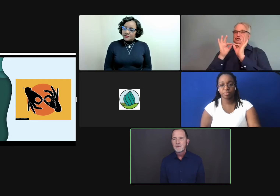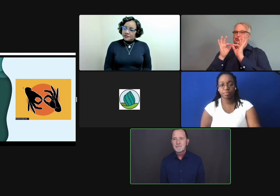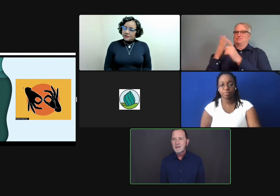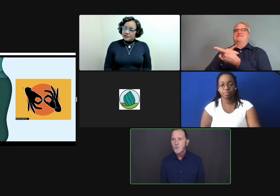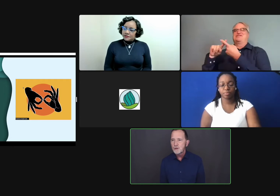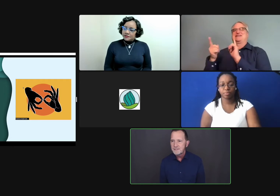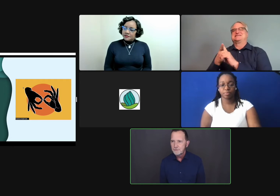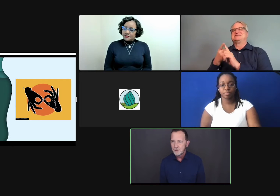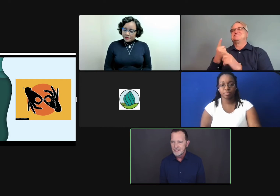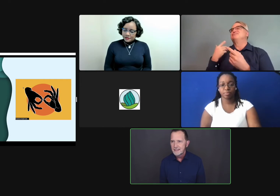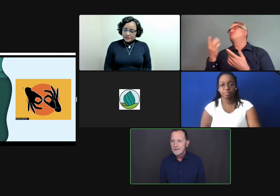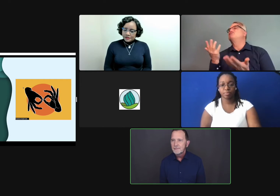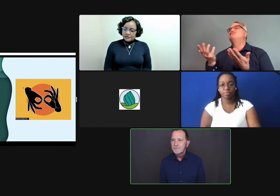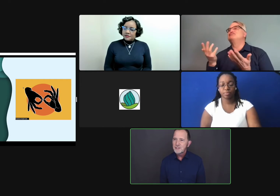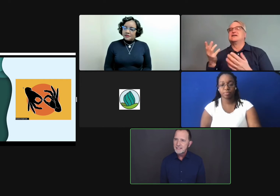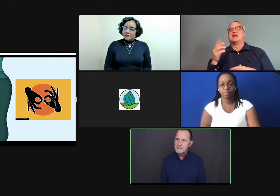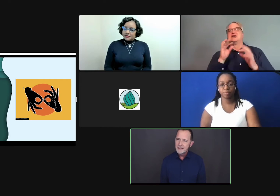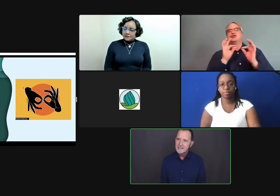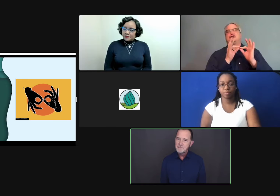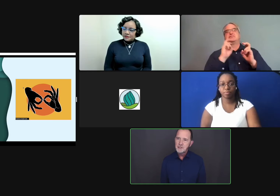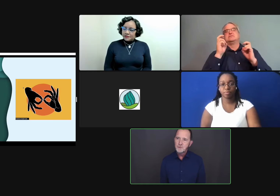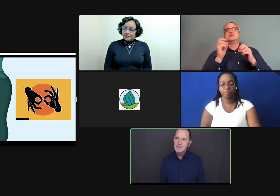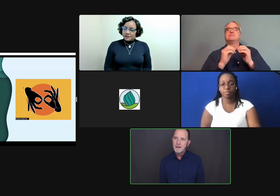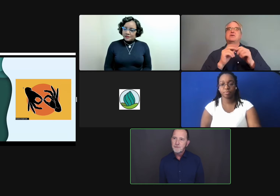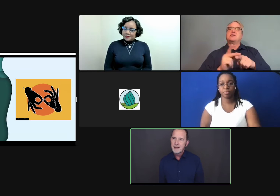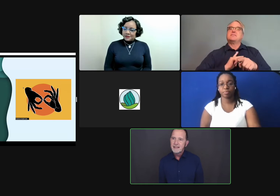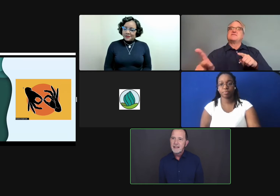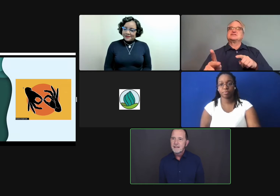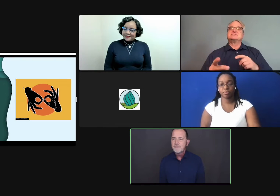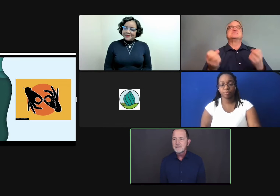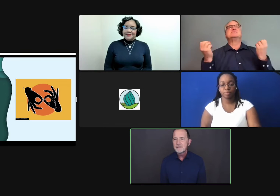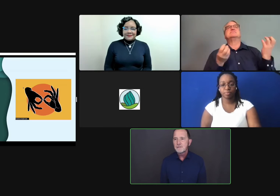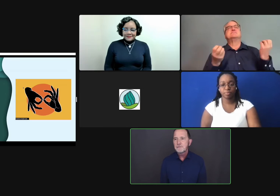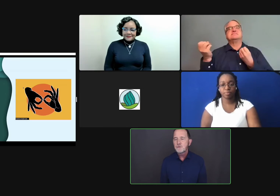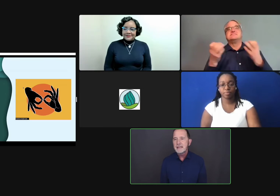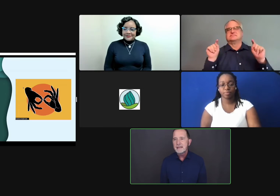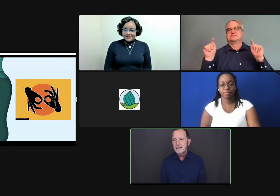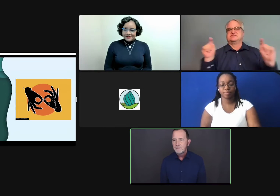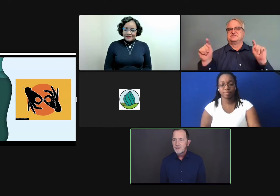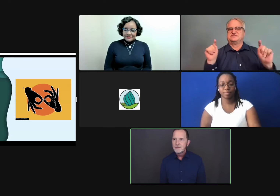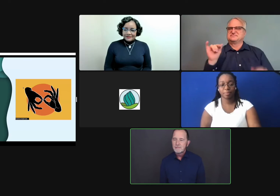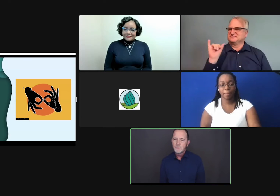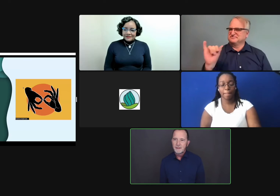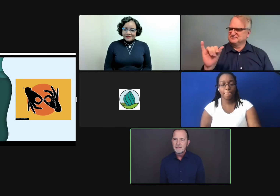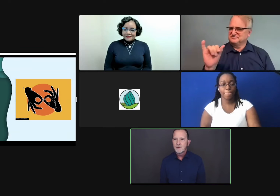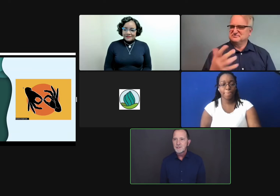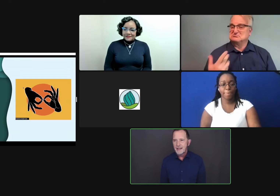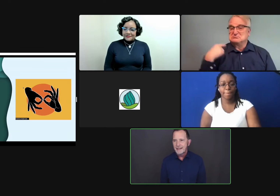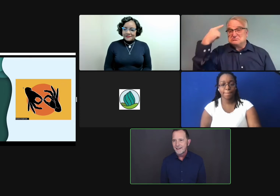It made a world of difference. Partially it's because this person was my friend, they felt a little free with their understanding